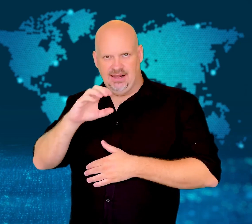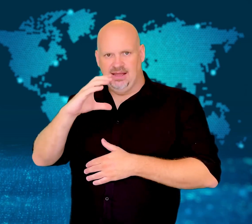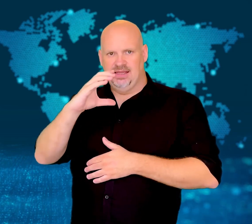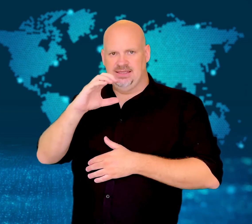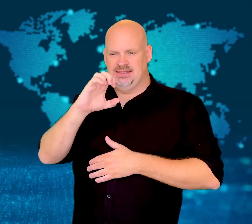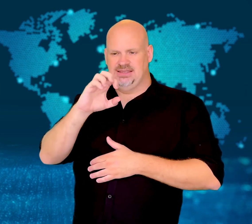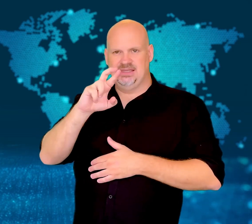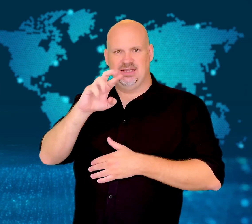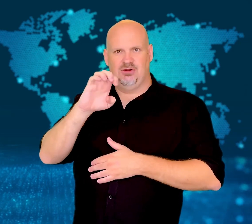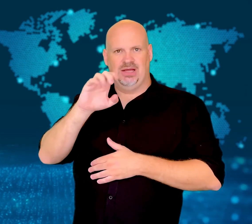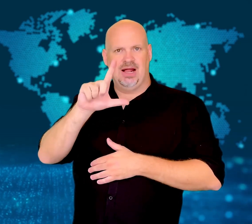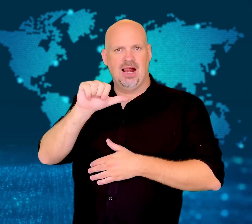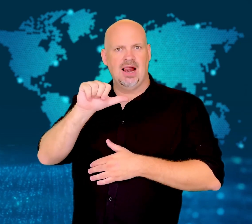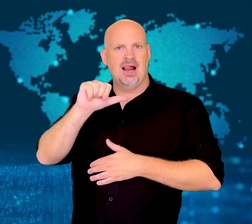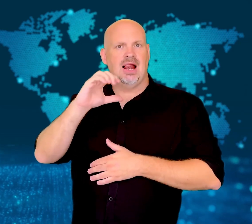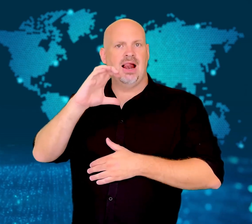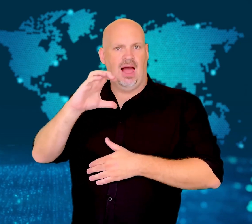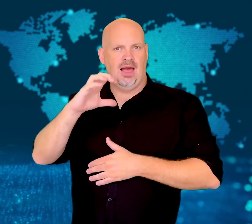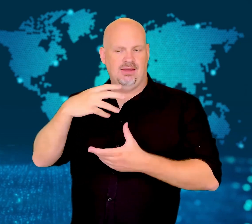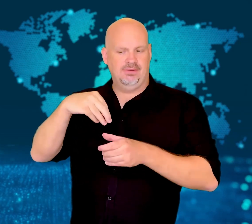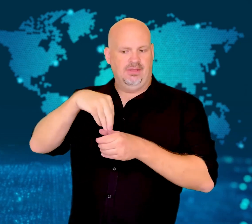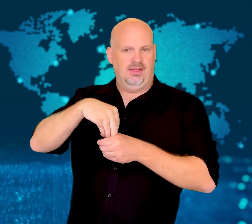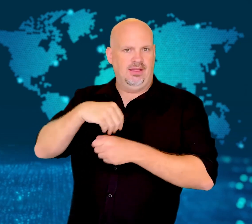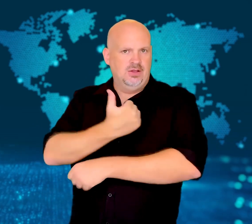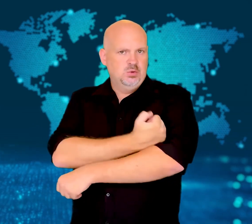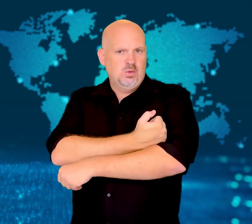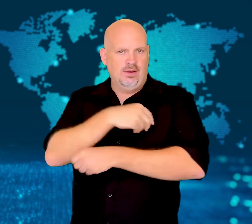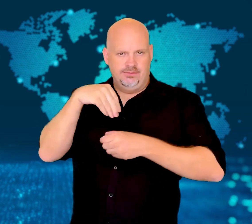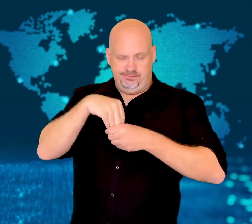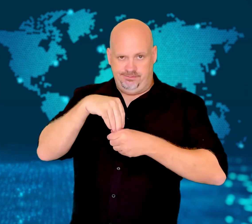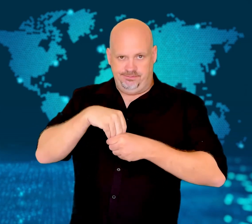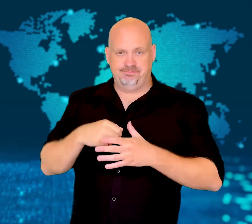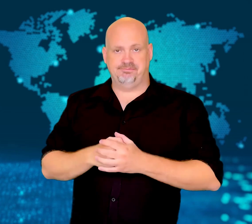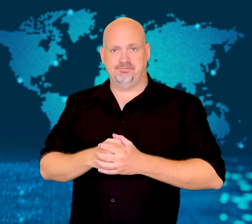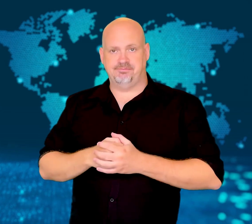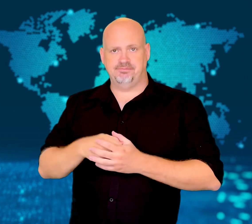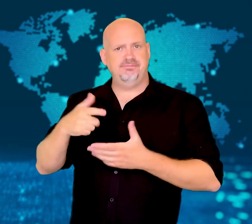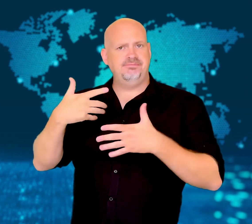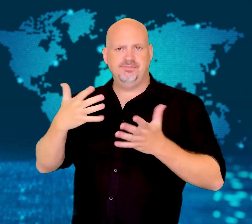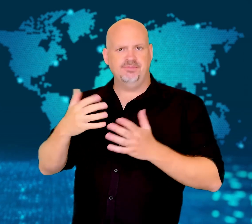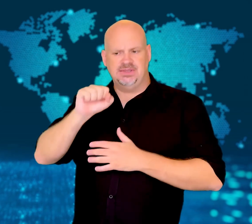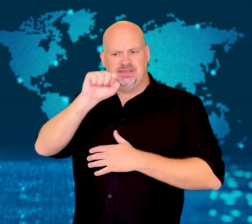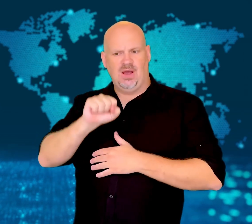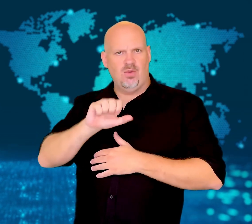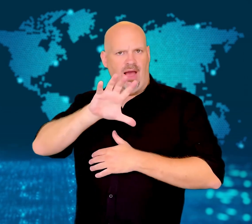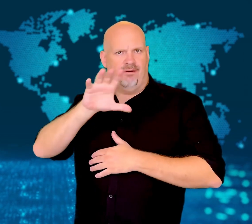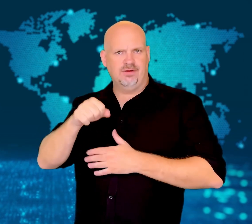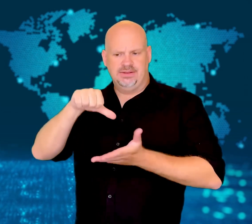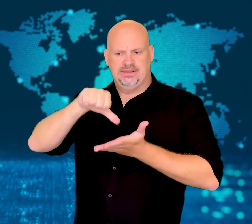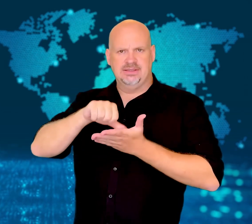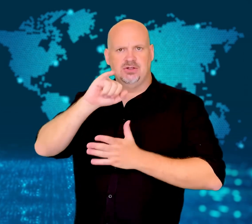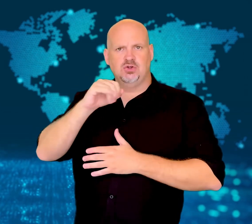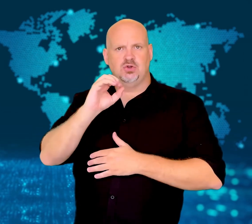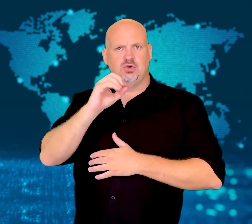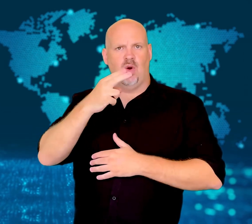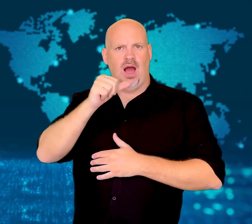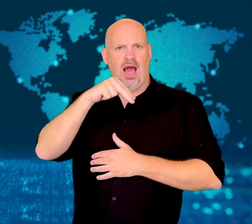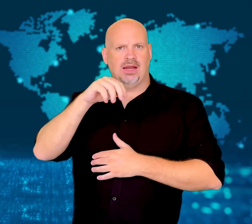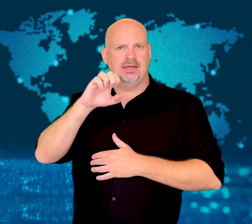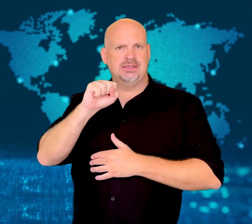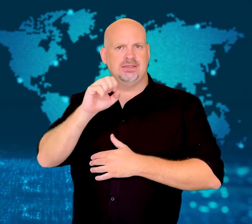when it was intercepted at an airport in Lagos after being flown in